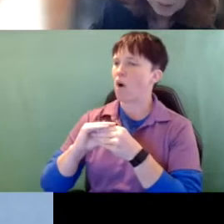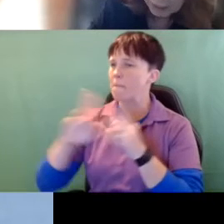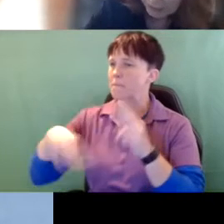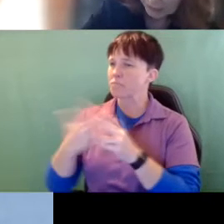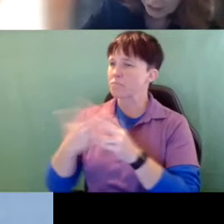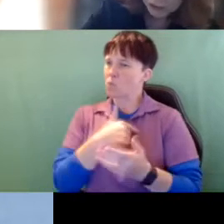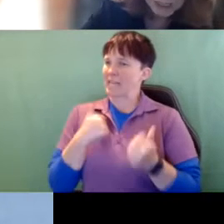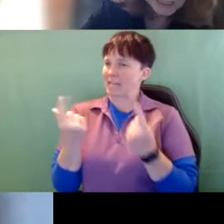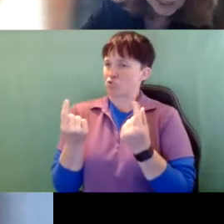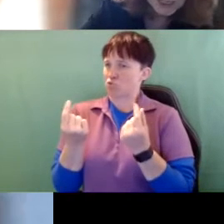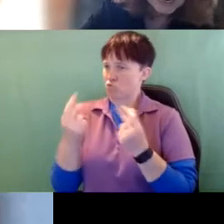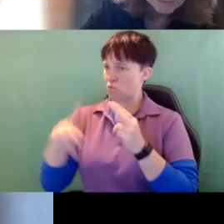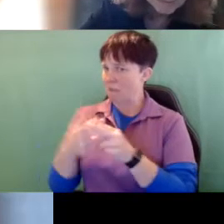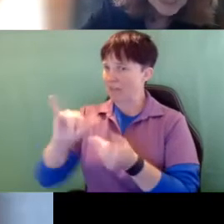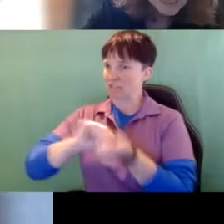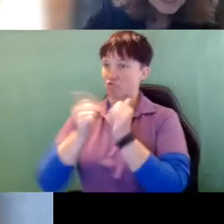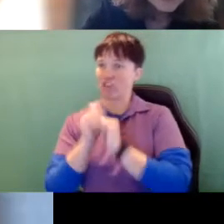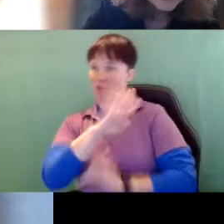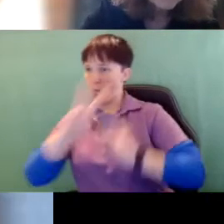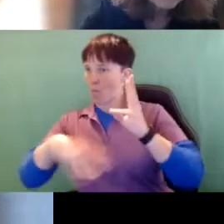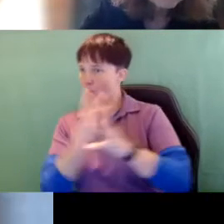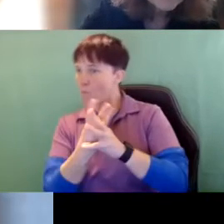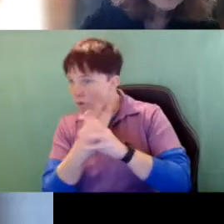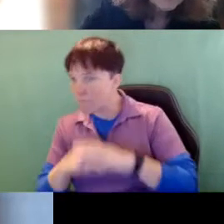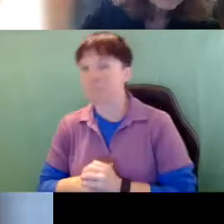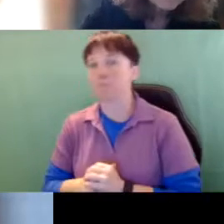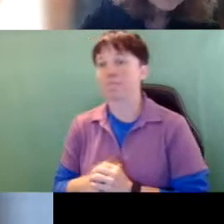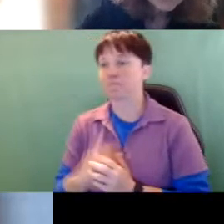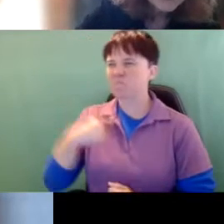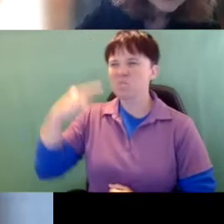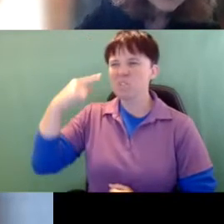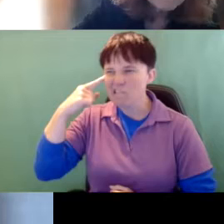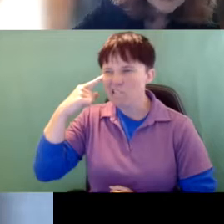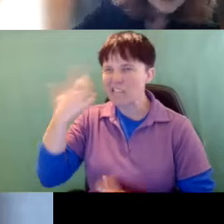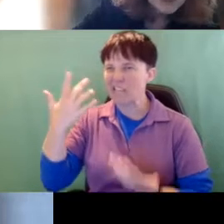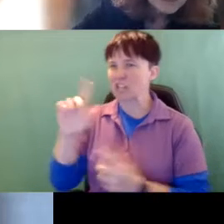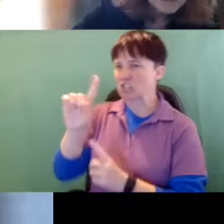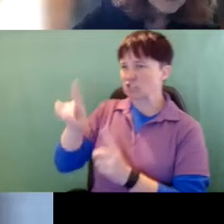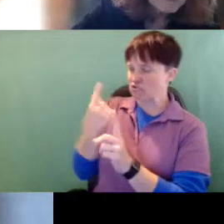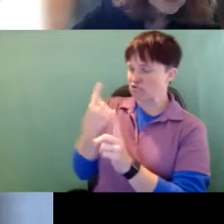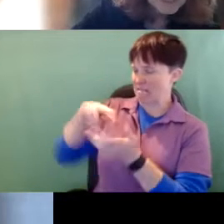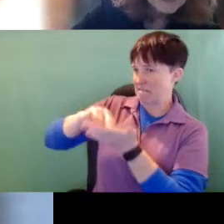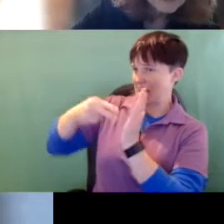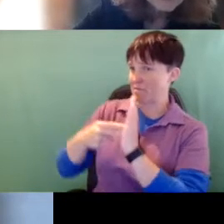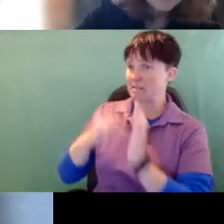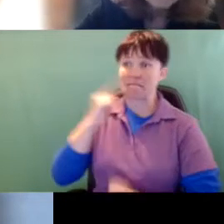about that to change that. If we think about just a definition of deafblindness.